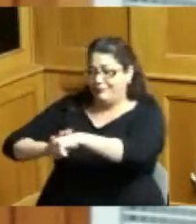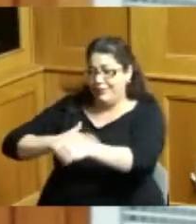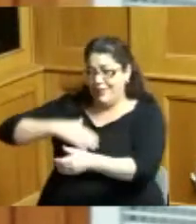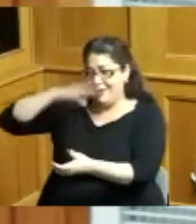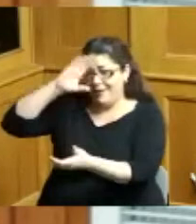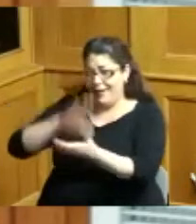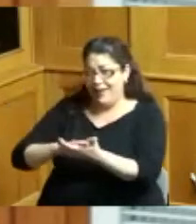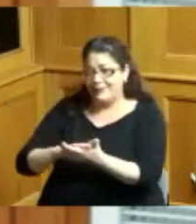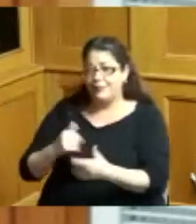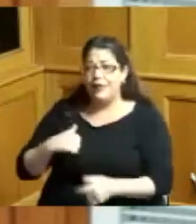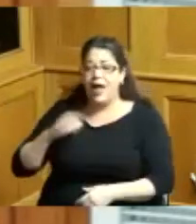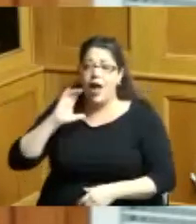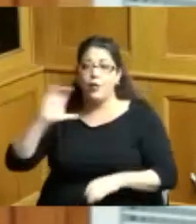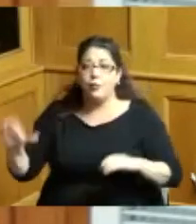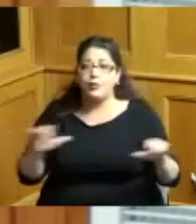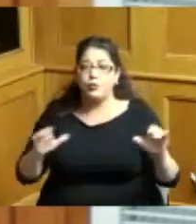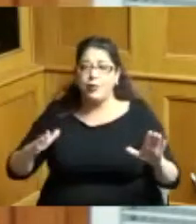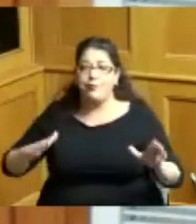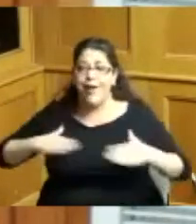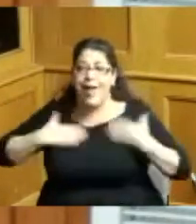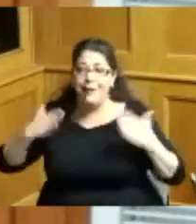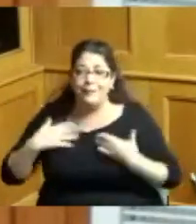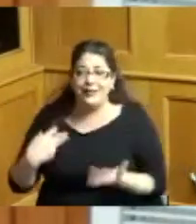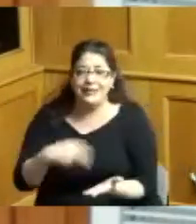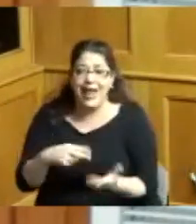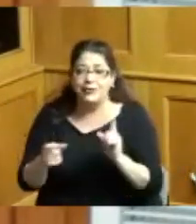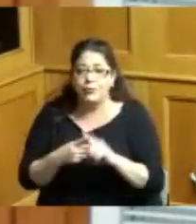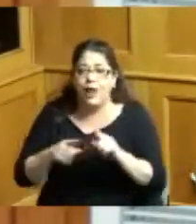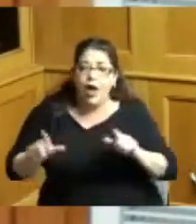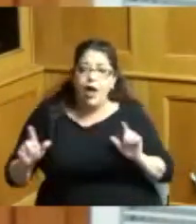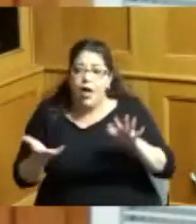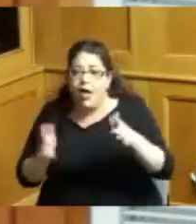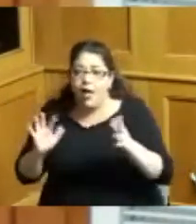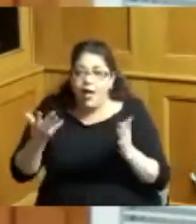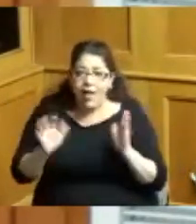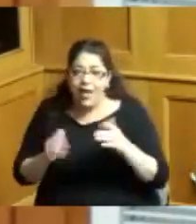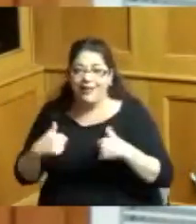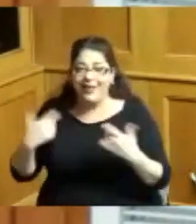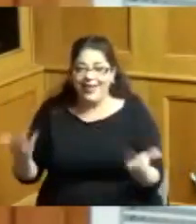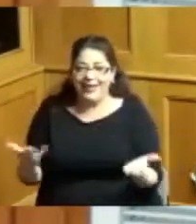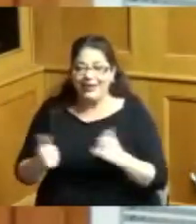I'm gonna be doing my happy dance as soon as I get to the car I might do it while I'm here but